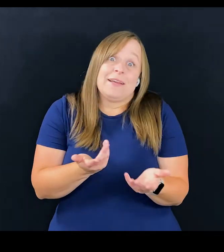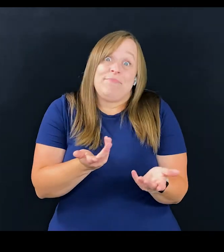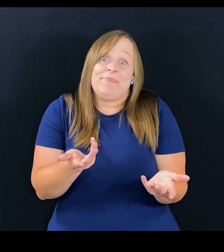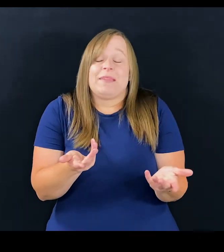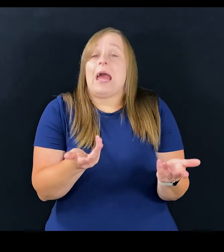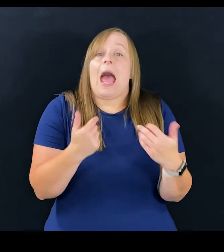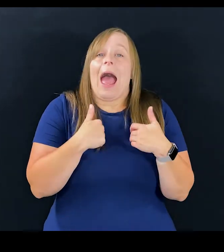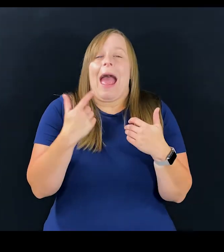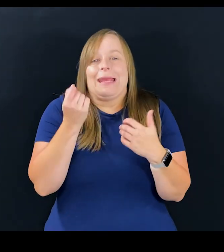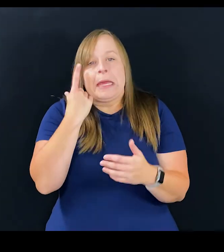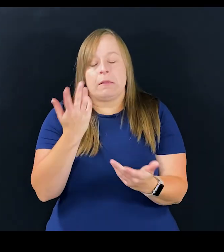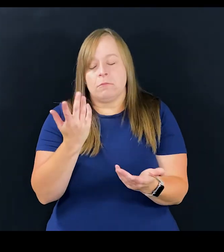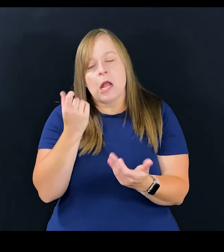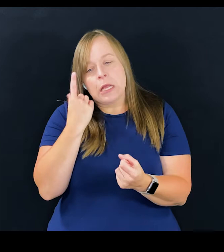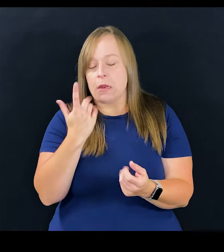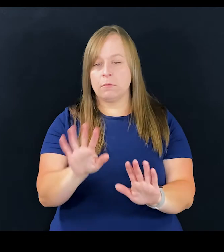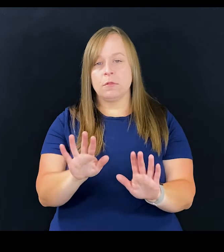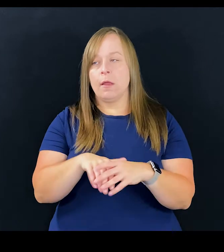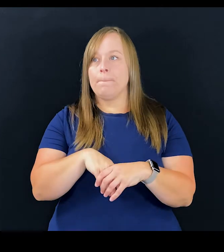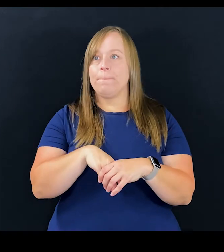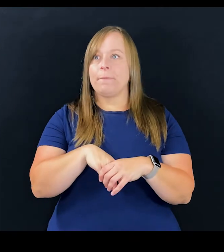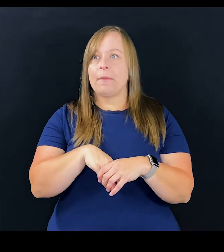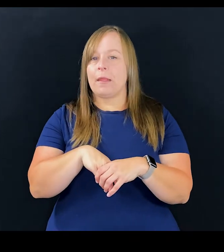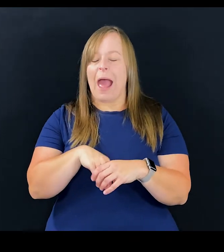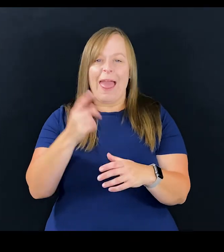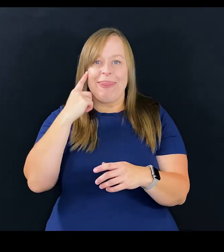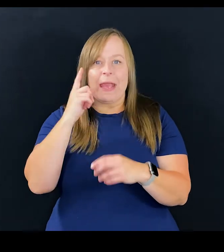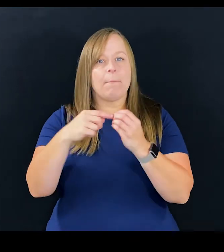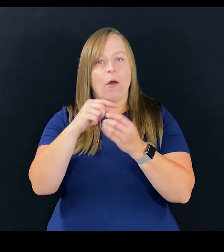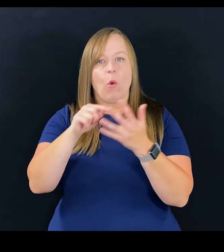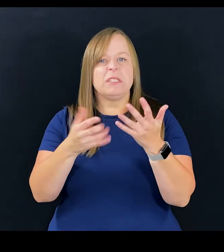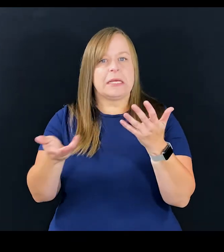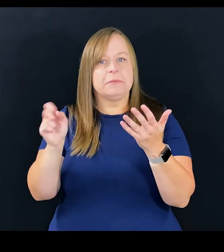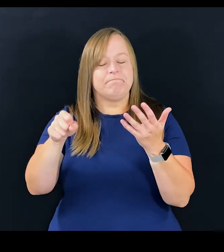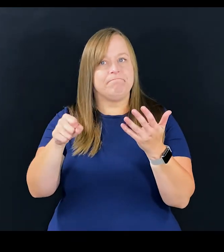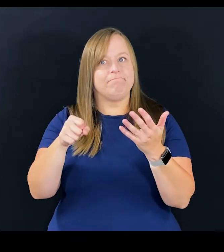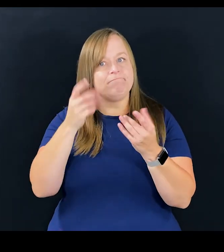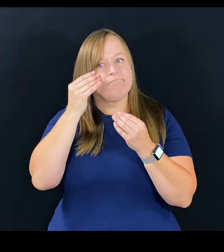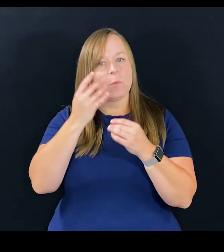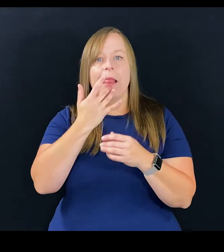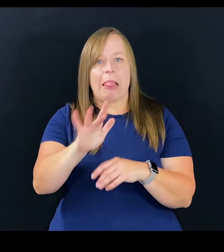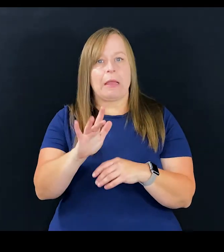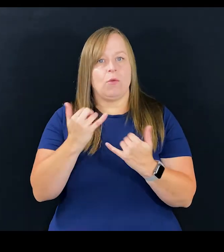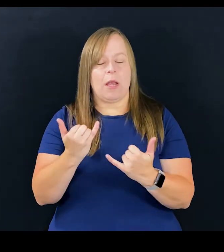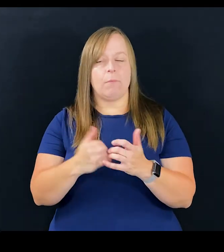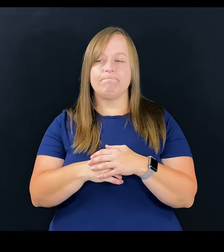I get it, like, I don't not think about that, I do think about that, we're really lucky right now.